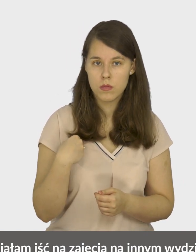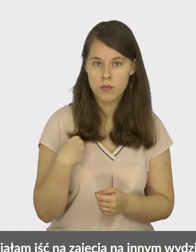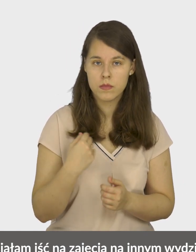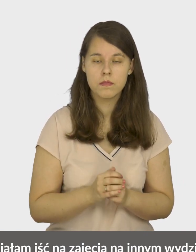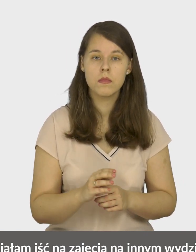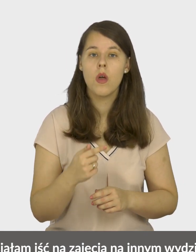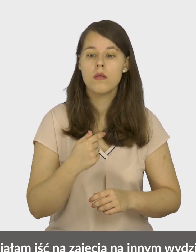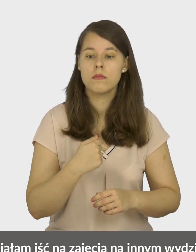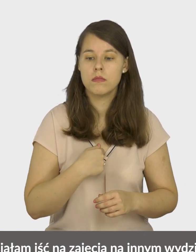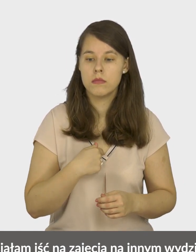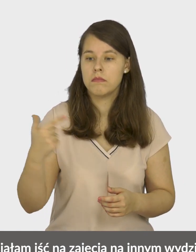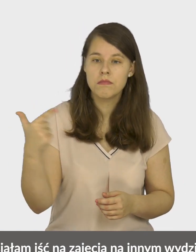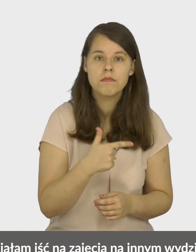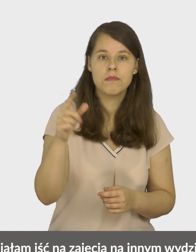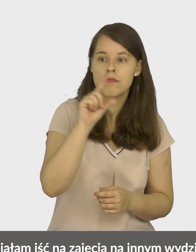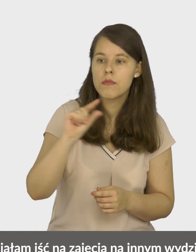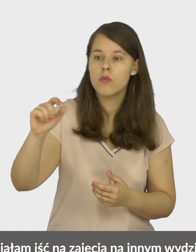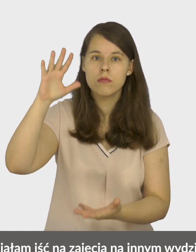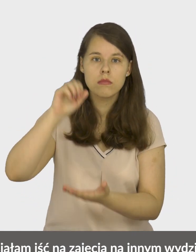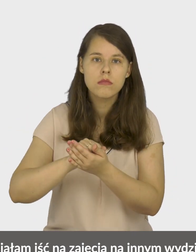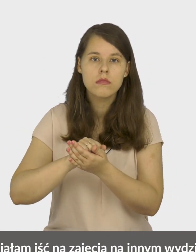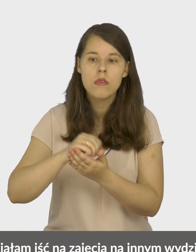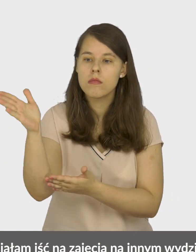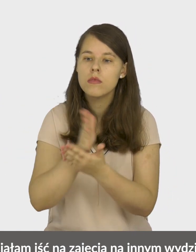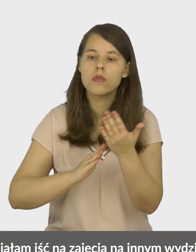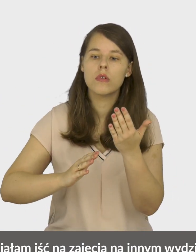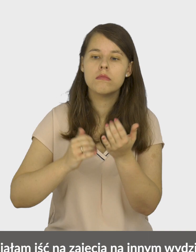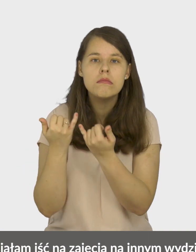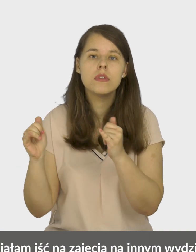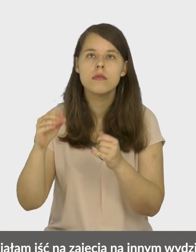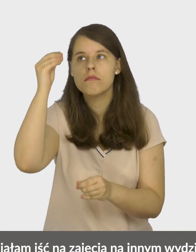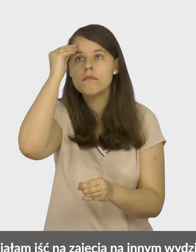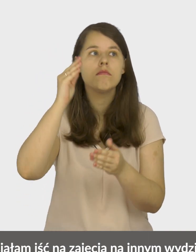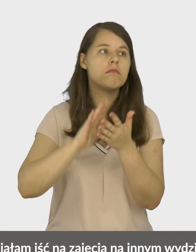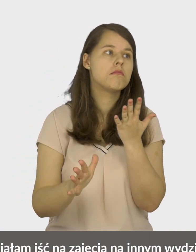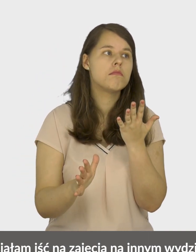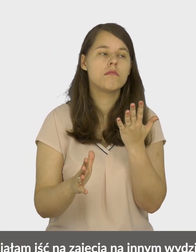I had to go to classes in another department,